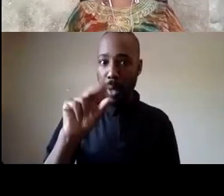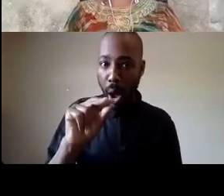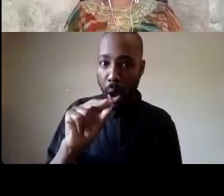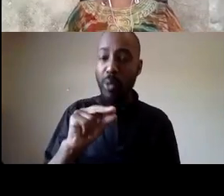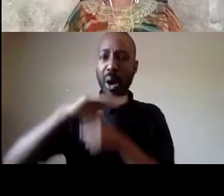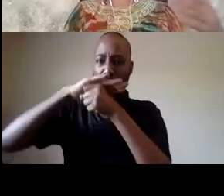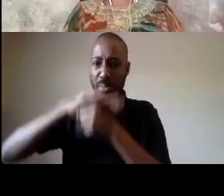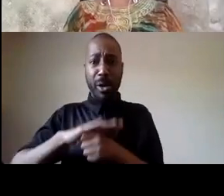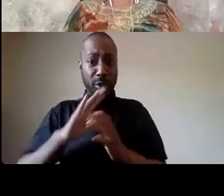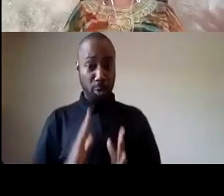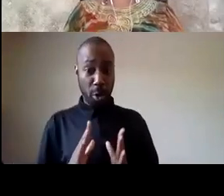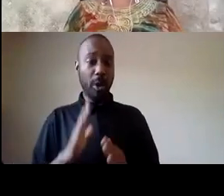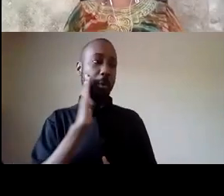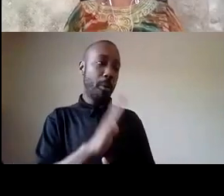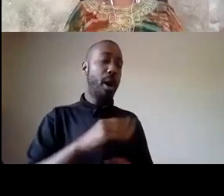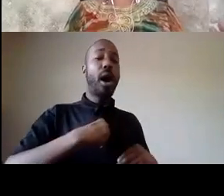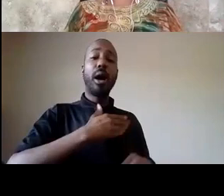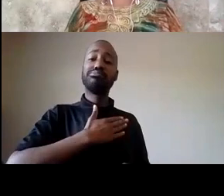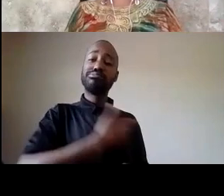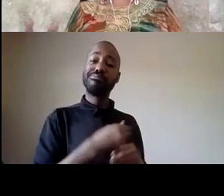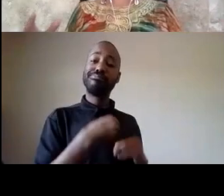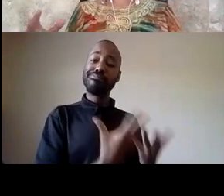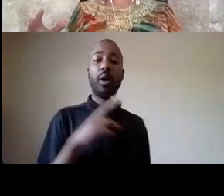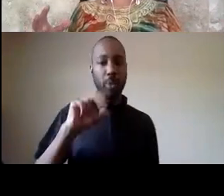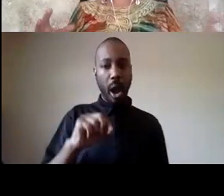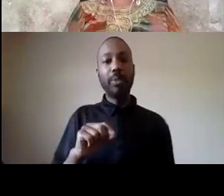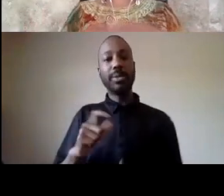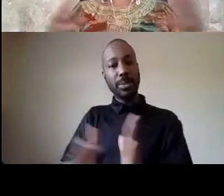right we have to remember those words of dr king who they try to cast in the